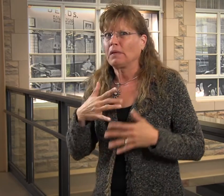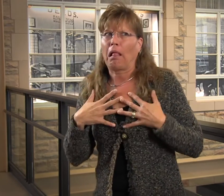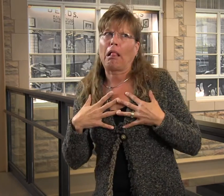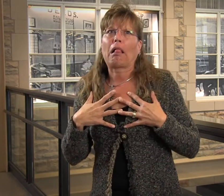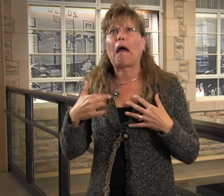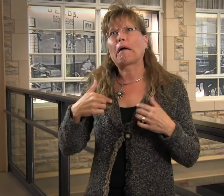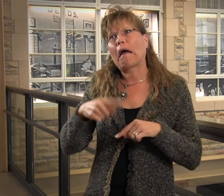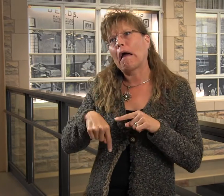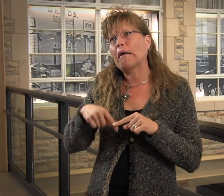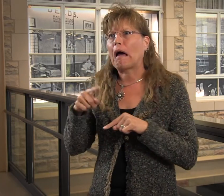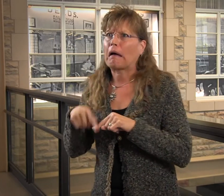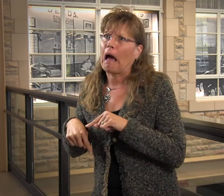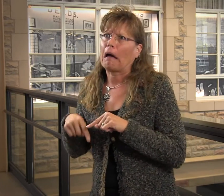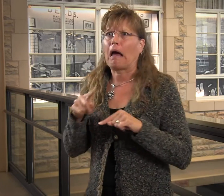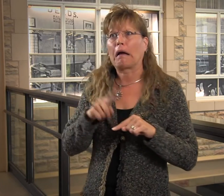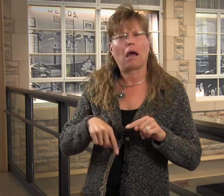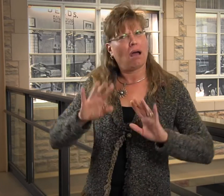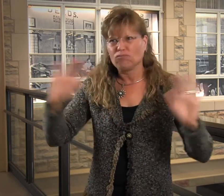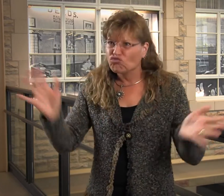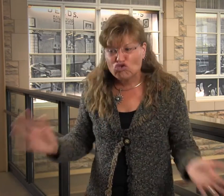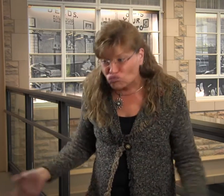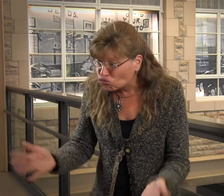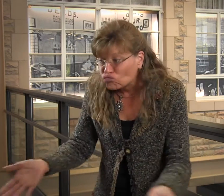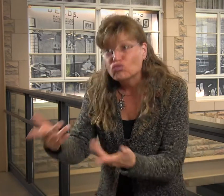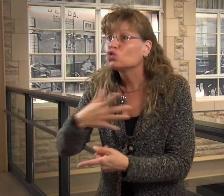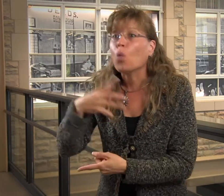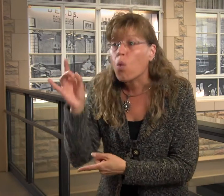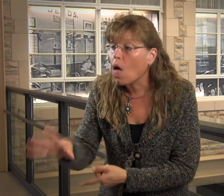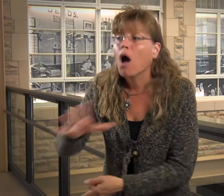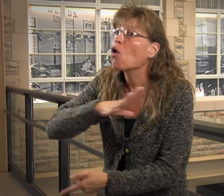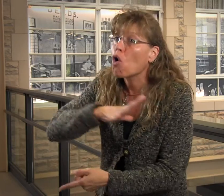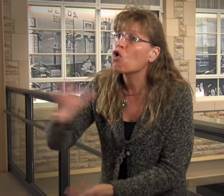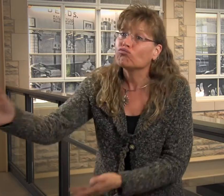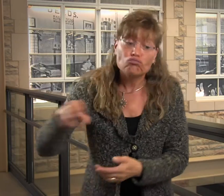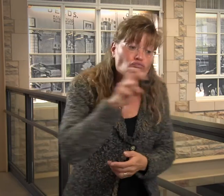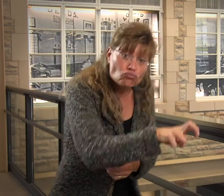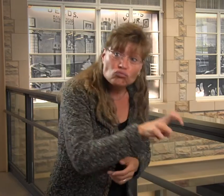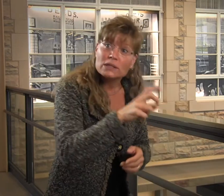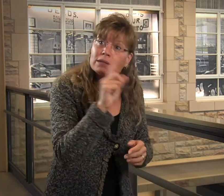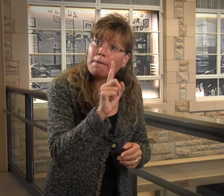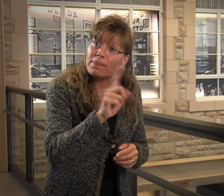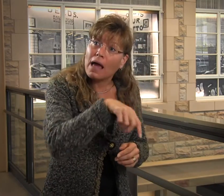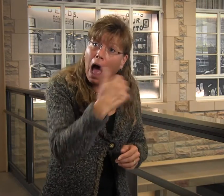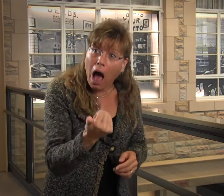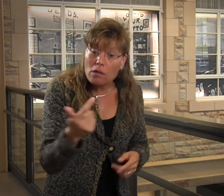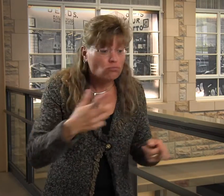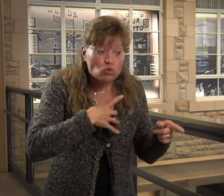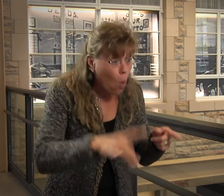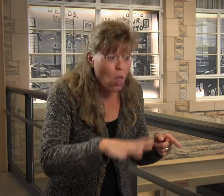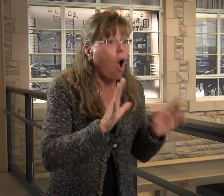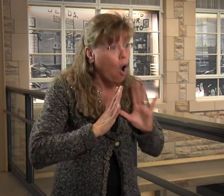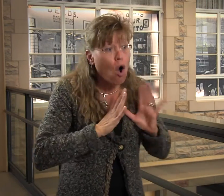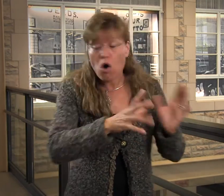Don't let them feel intimidated, and don't have them have the mentality, that they can't do anything. Encourage them to try something and if they don't like it,